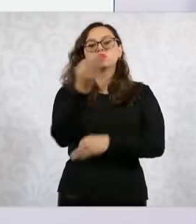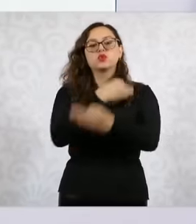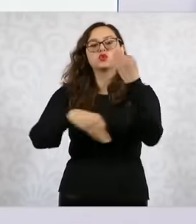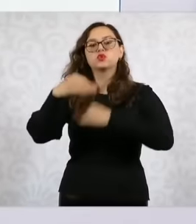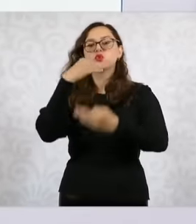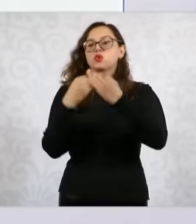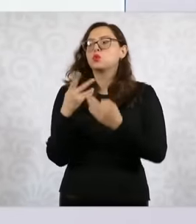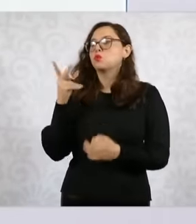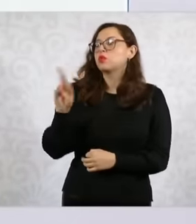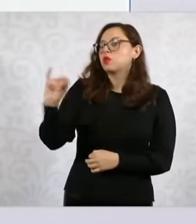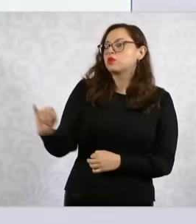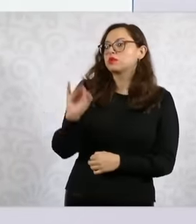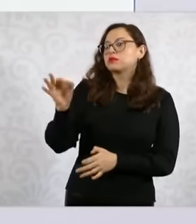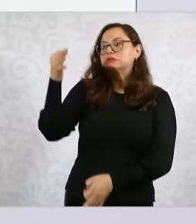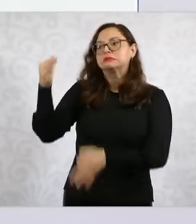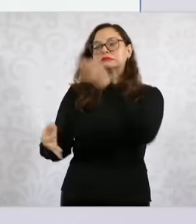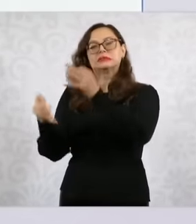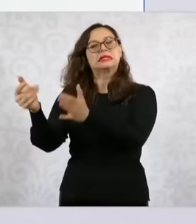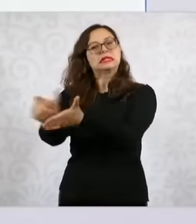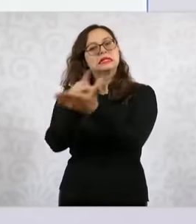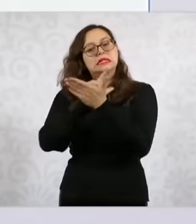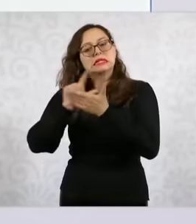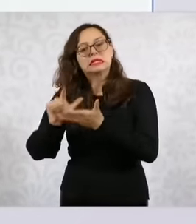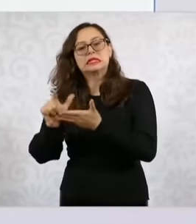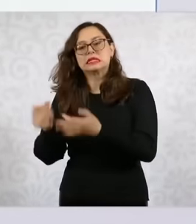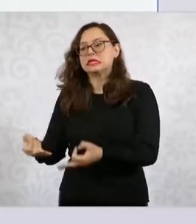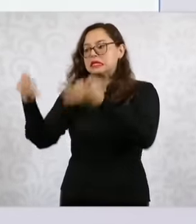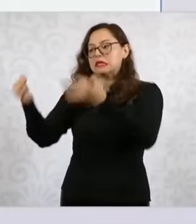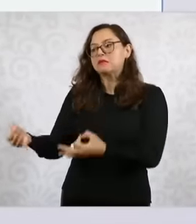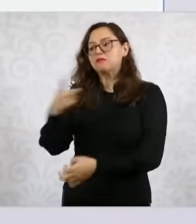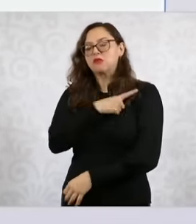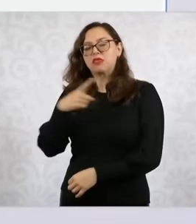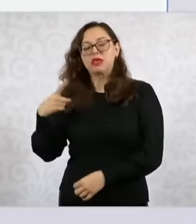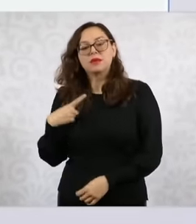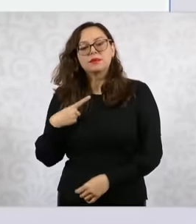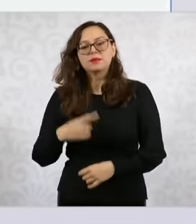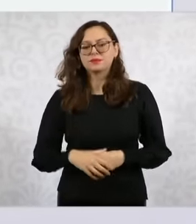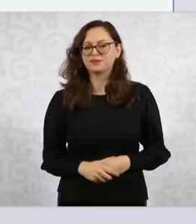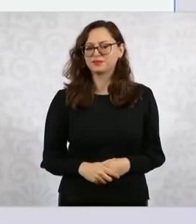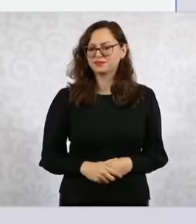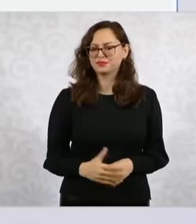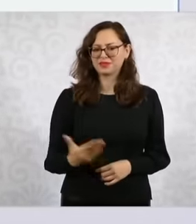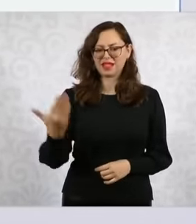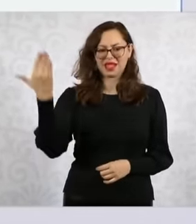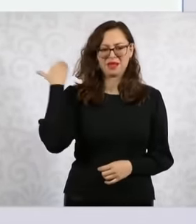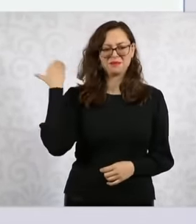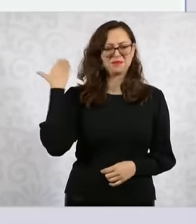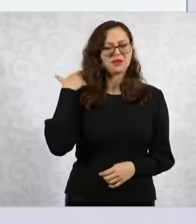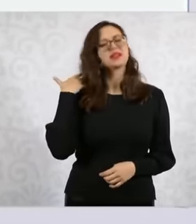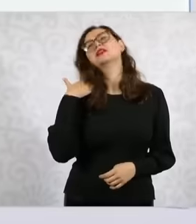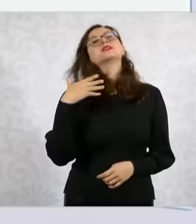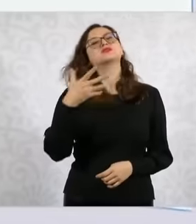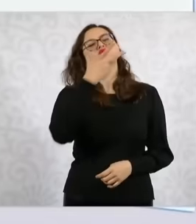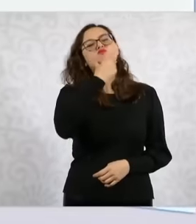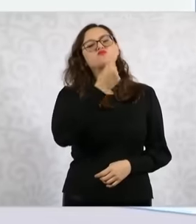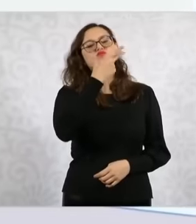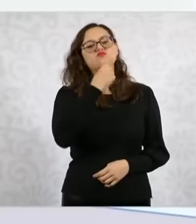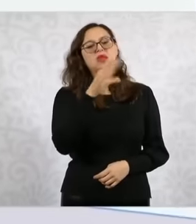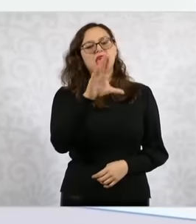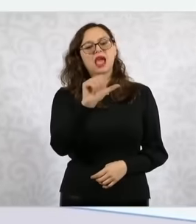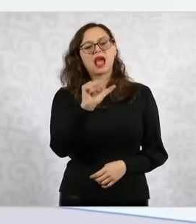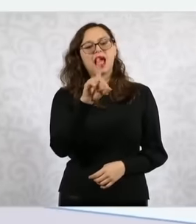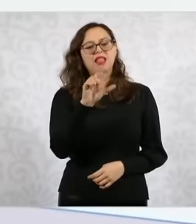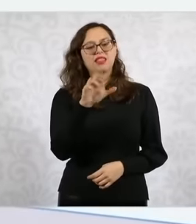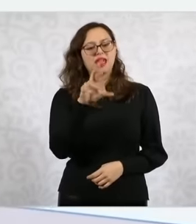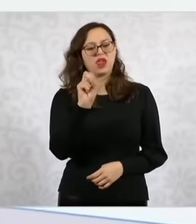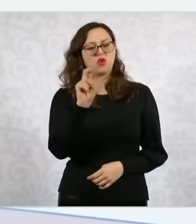this idea that, as Calderón said there in a conference he had in Spain, what